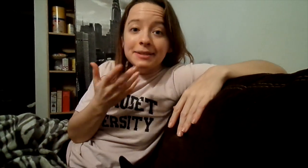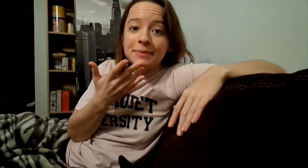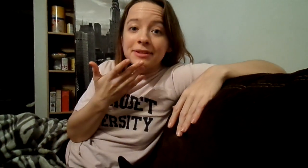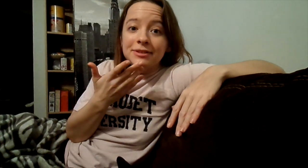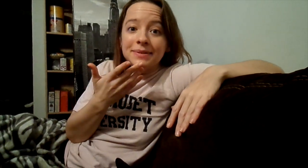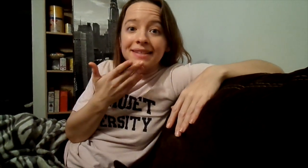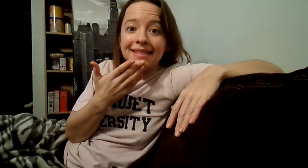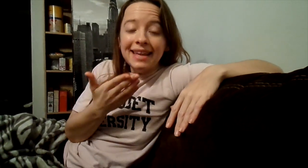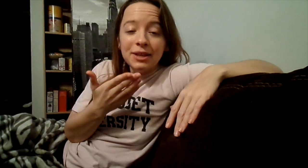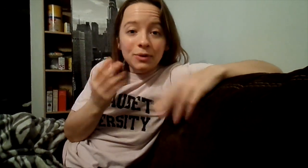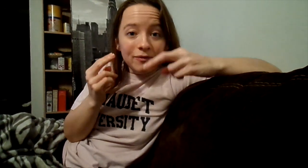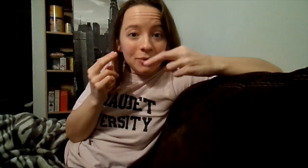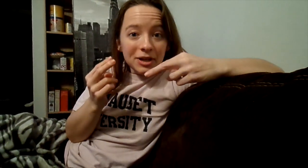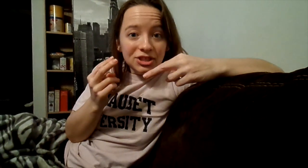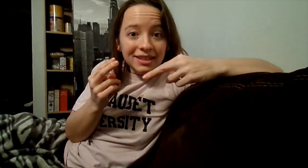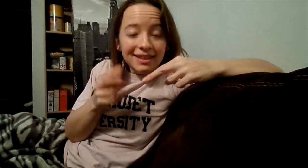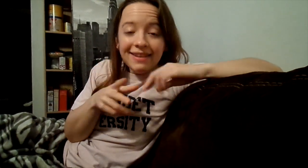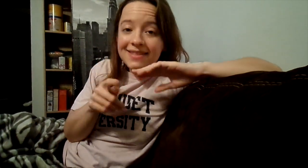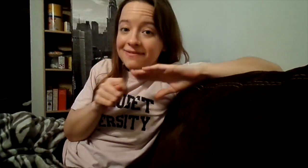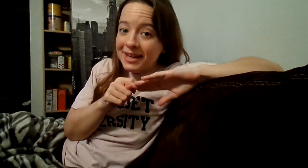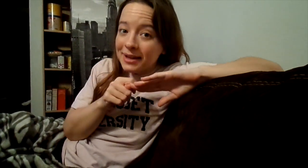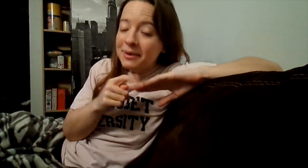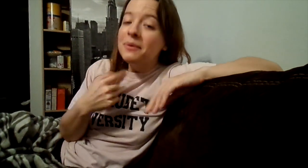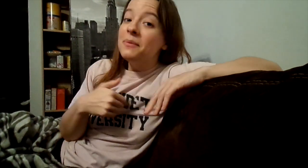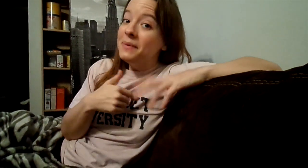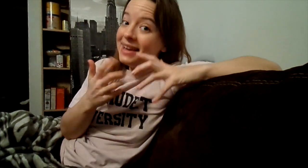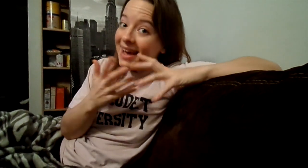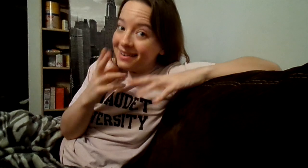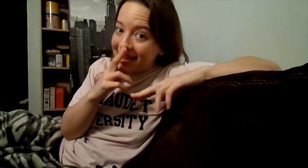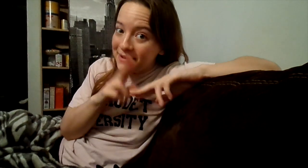I just wanted to say thank you for watching the video. We had a lot of